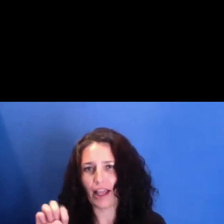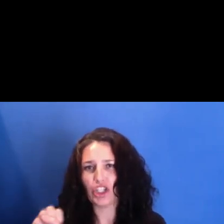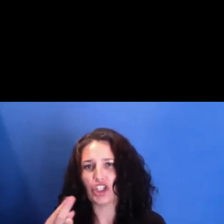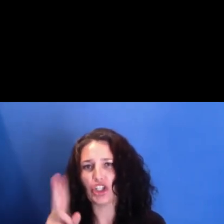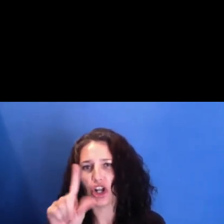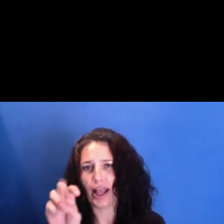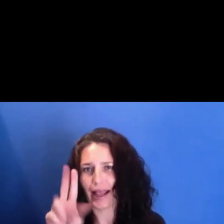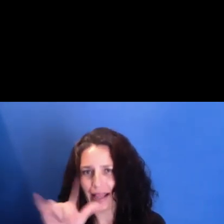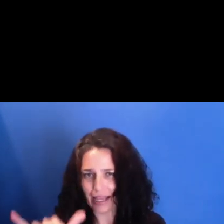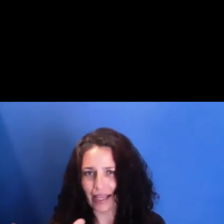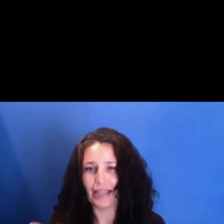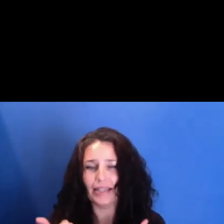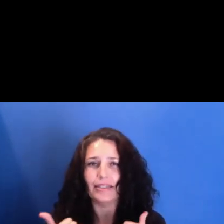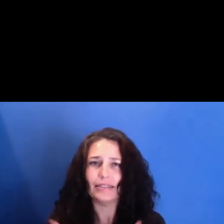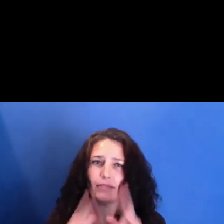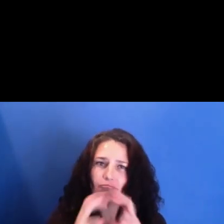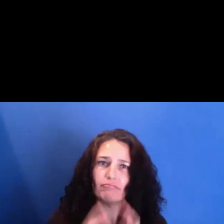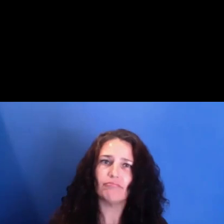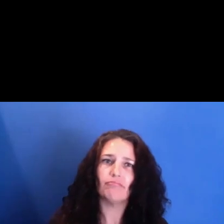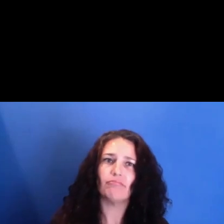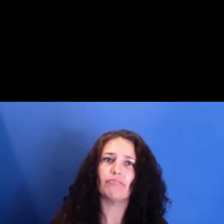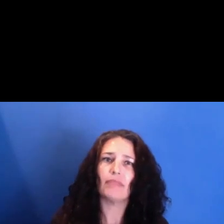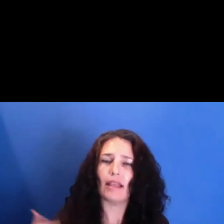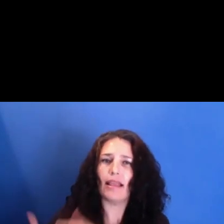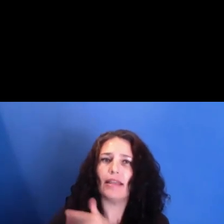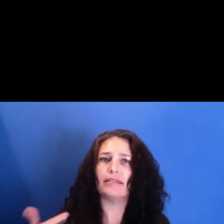of place-based and participatory storytelling, which